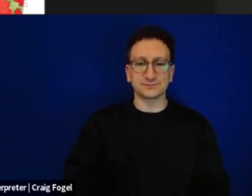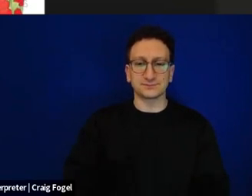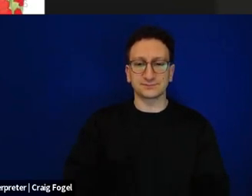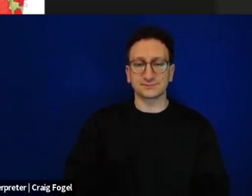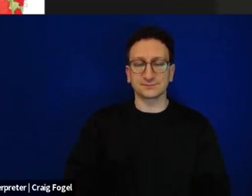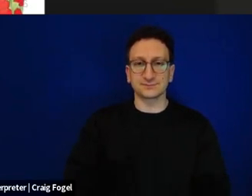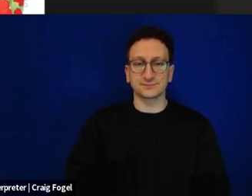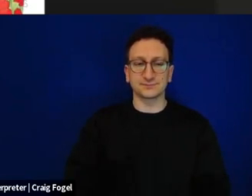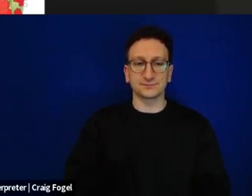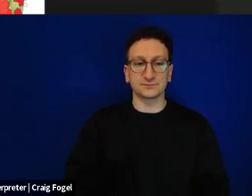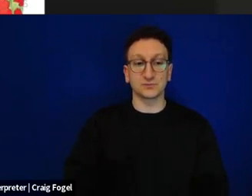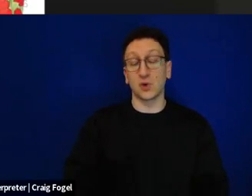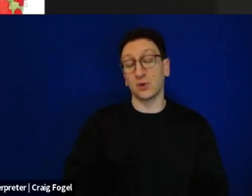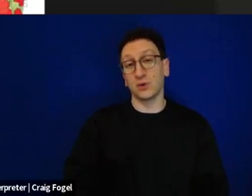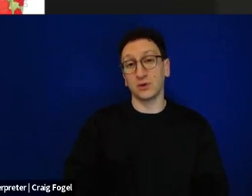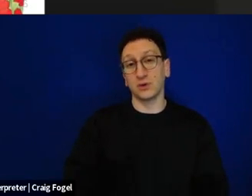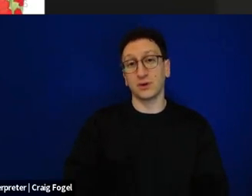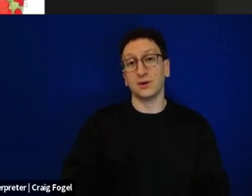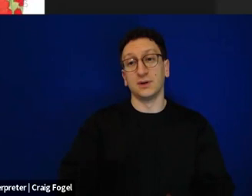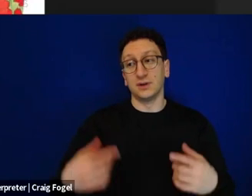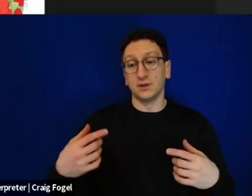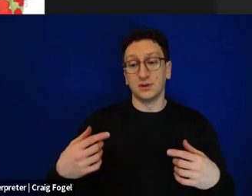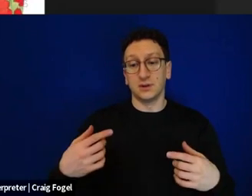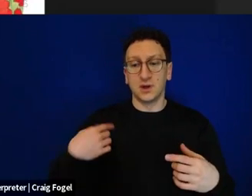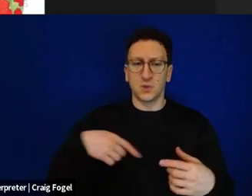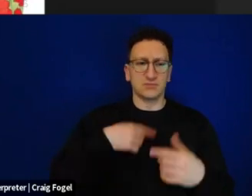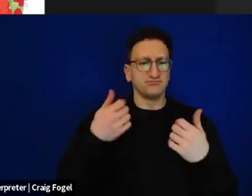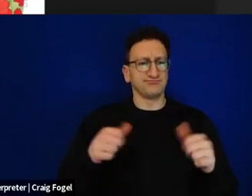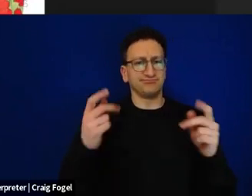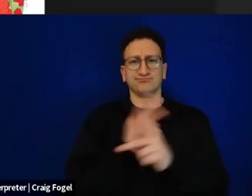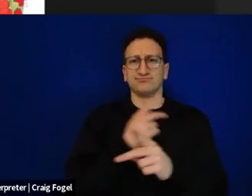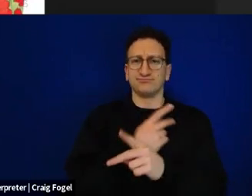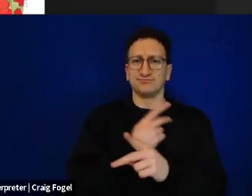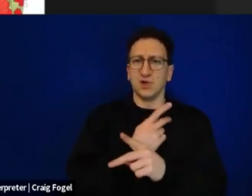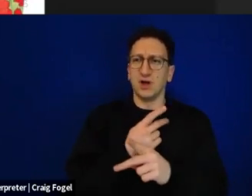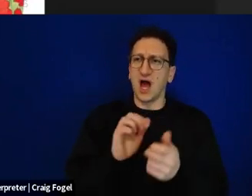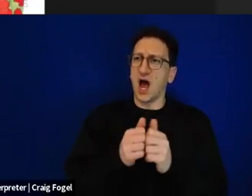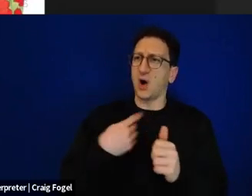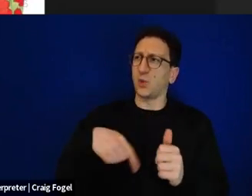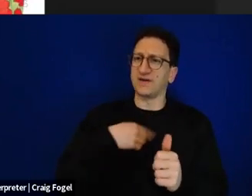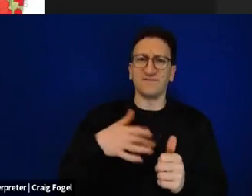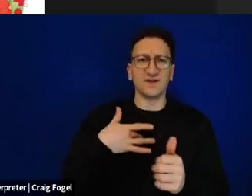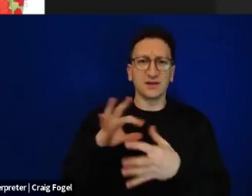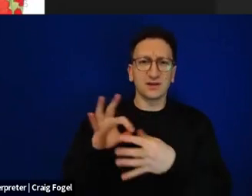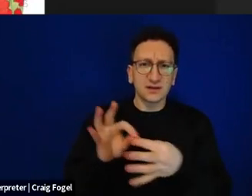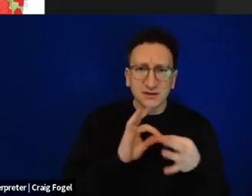And I think on this night, more than anything else, what we've been looking for is not just a story of connection, but also a story of hope. And this picture reflects that as well.